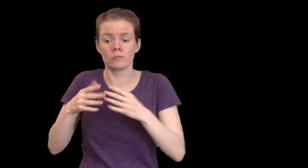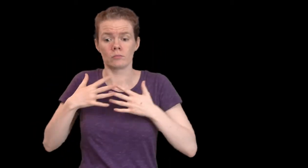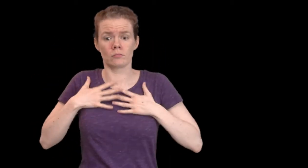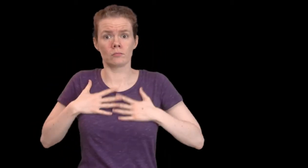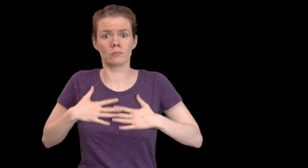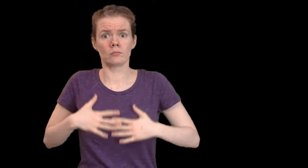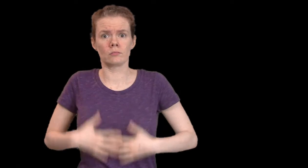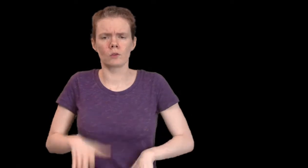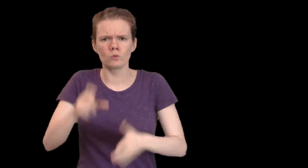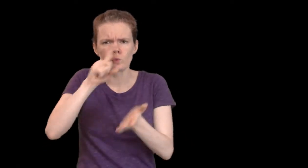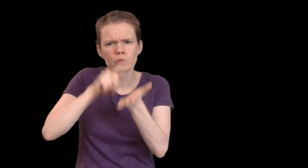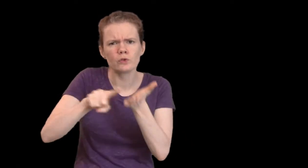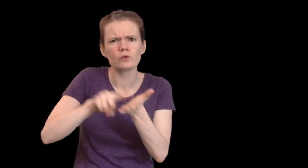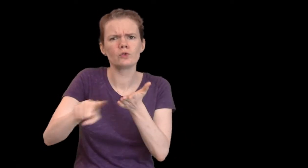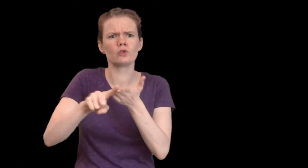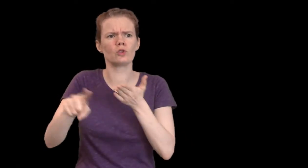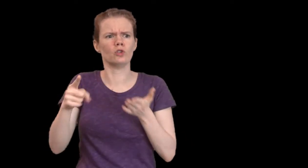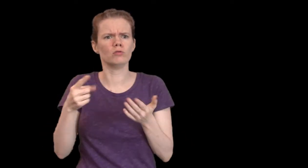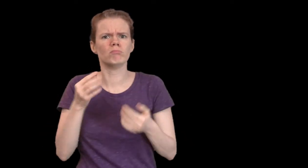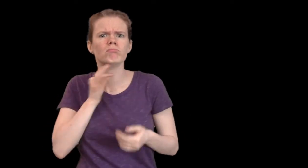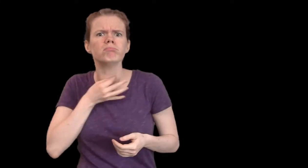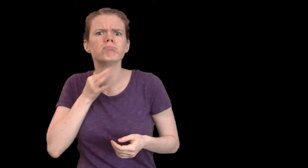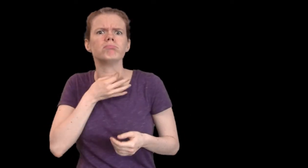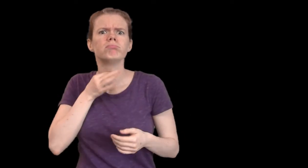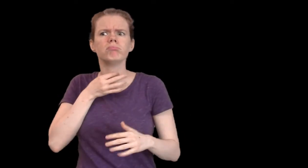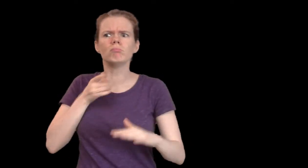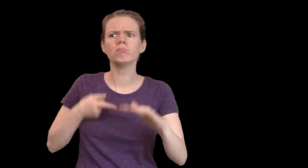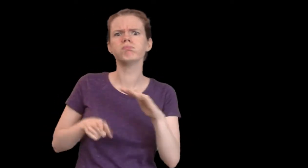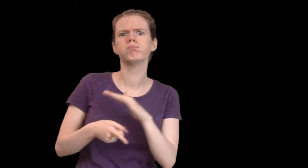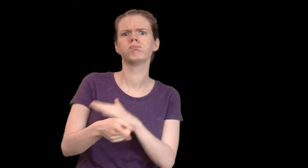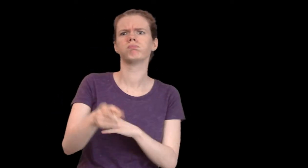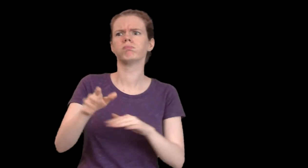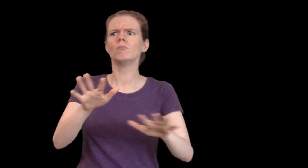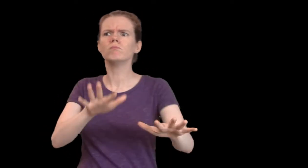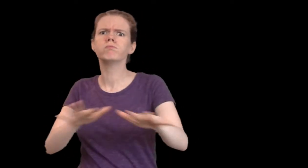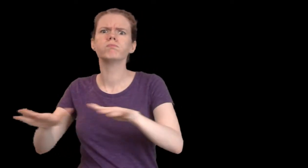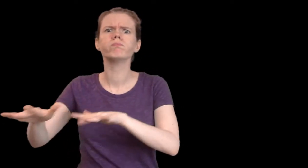Their clothing is the attire of curious explorers.